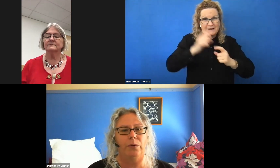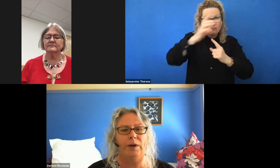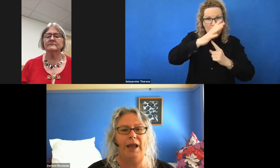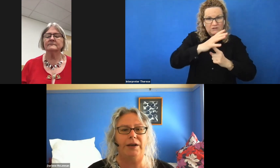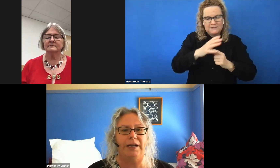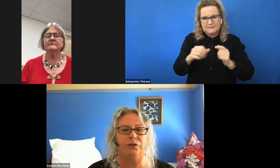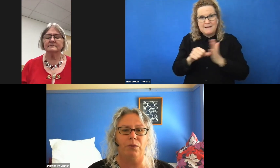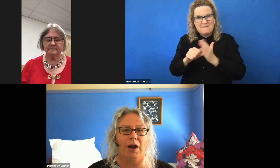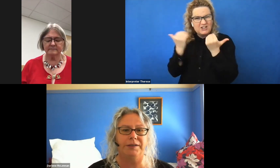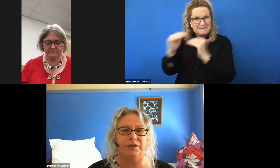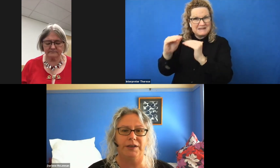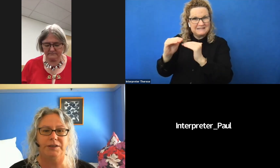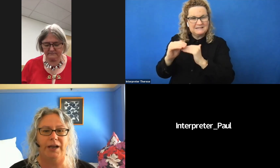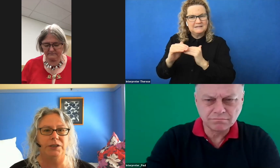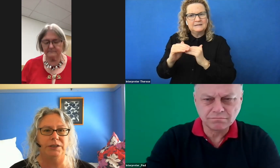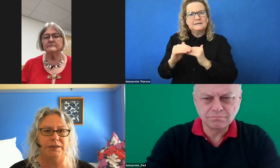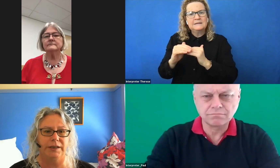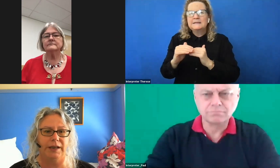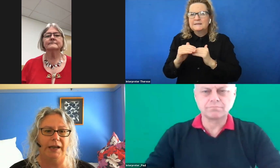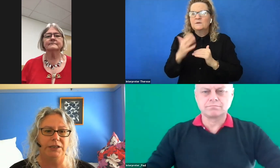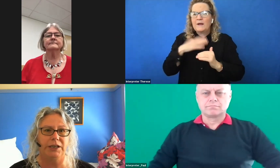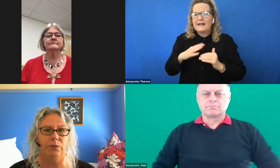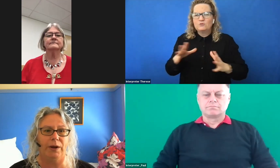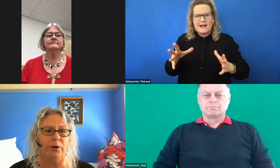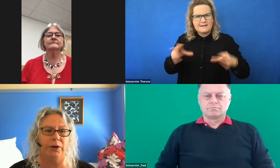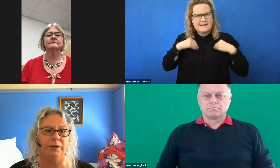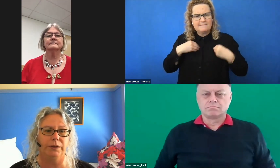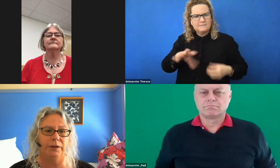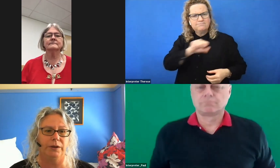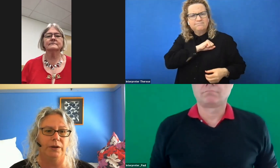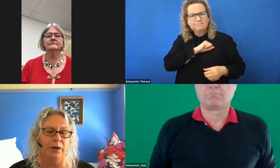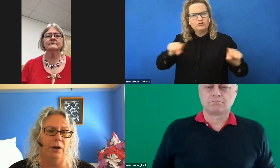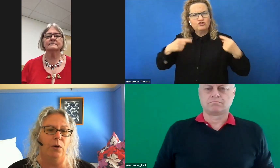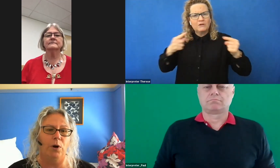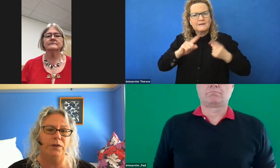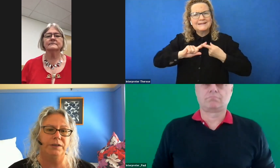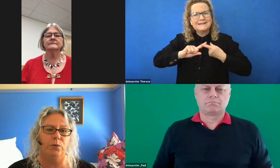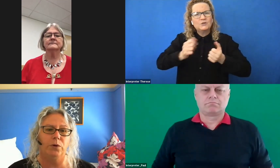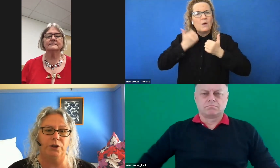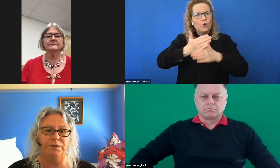We now need to rise to these challenges and continue our work. While this award is often